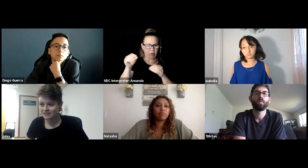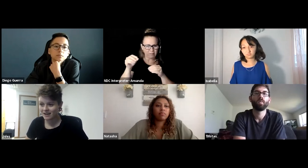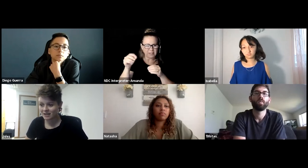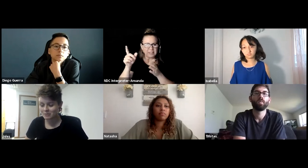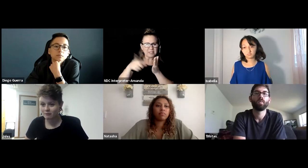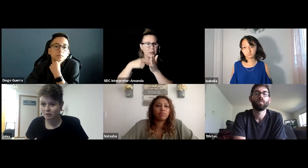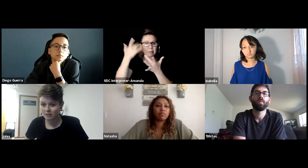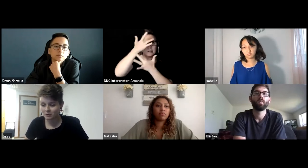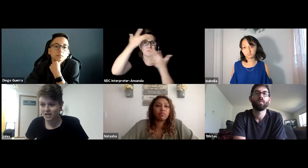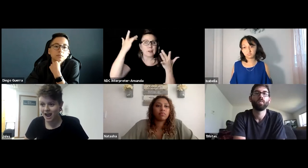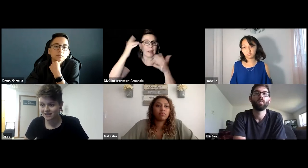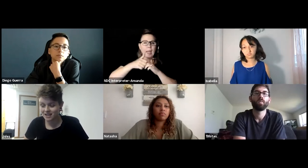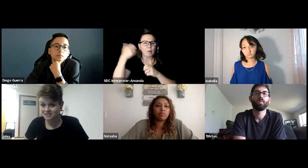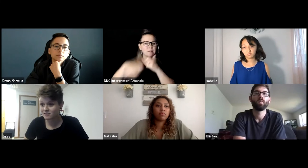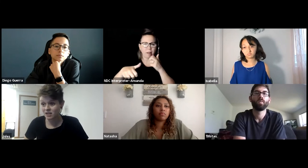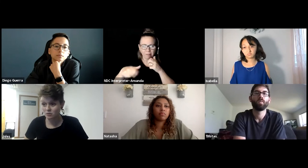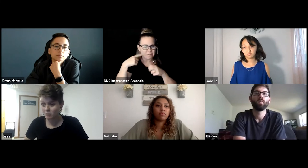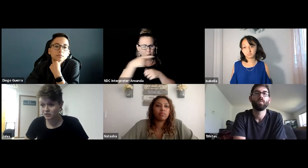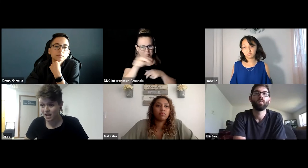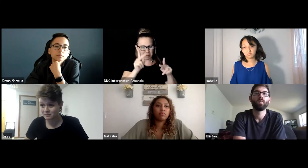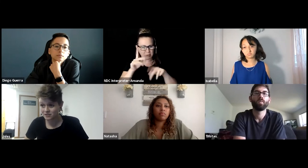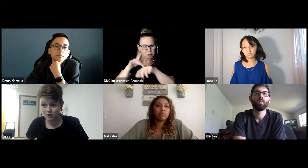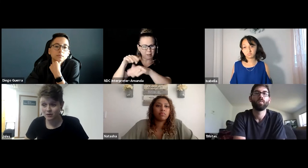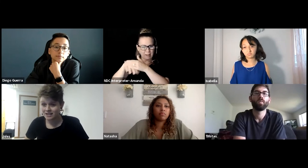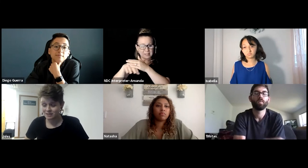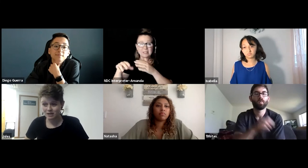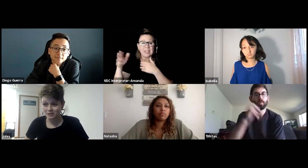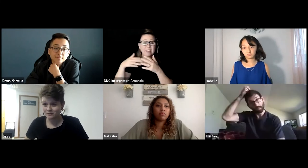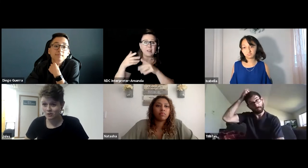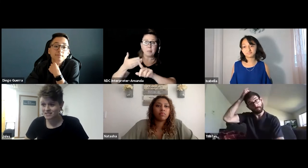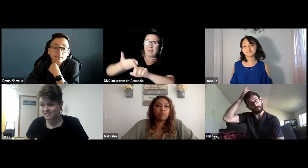that can be for people to access, even in normal times, you know, sometimes you have to go see a